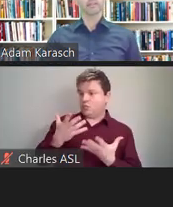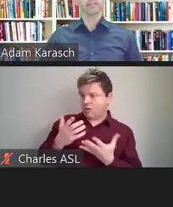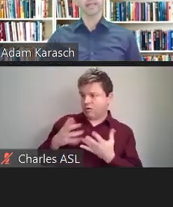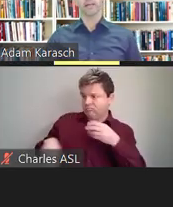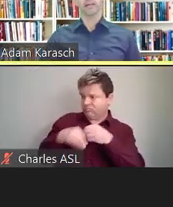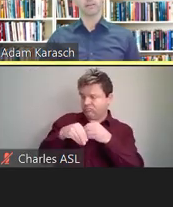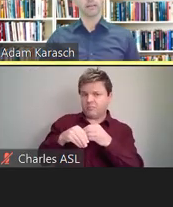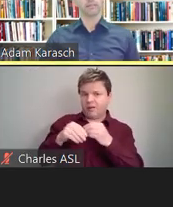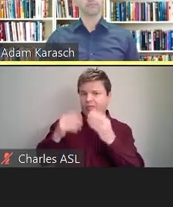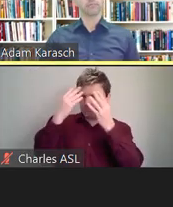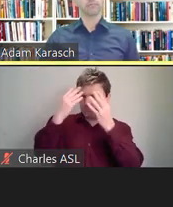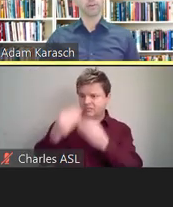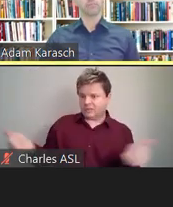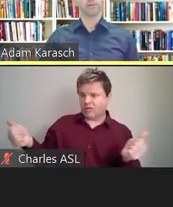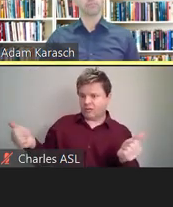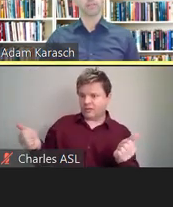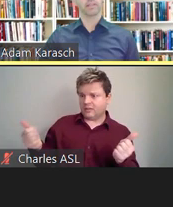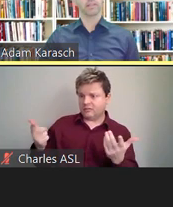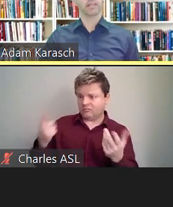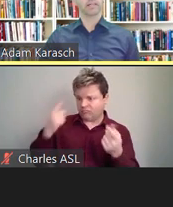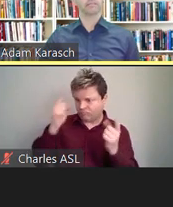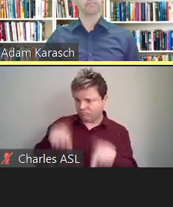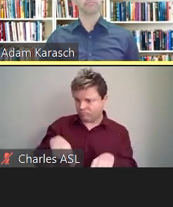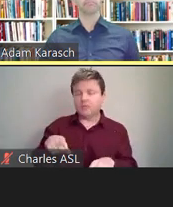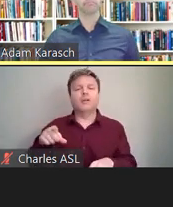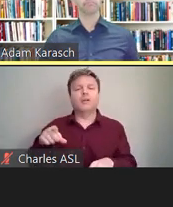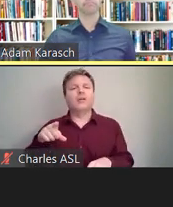Yeah, very briefly.